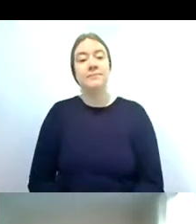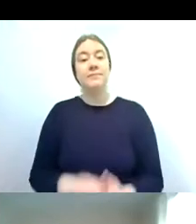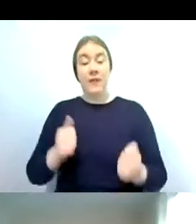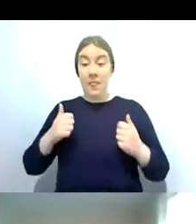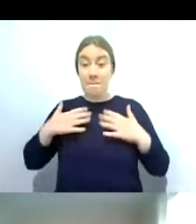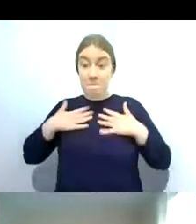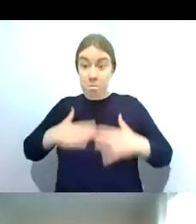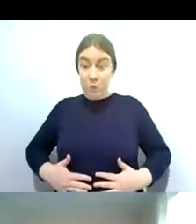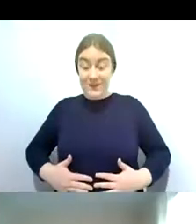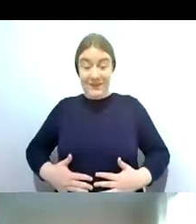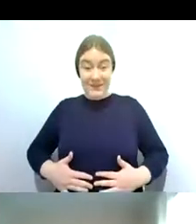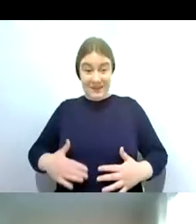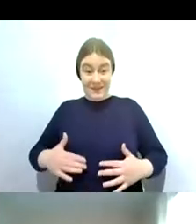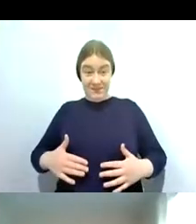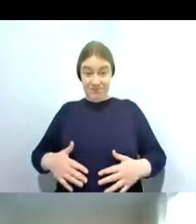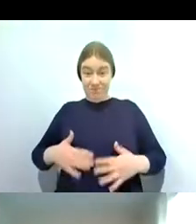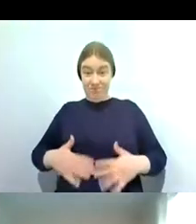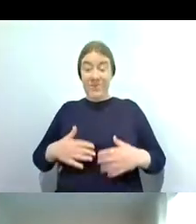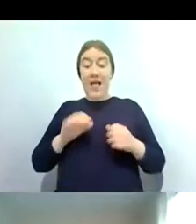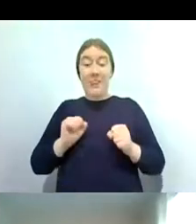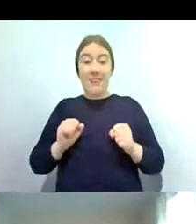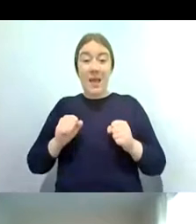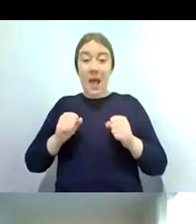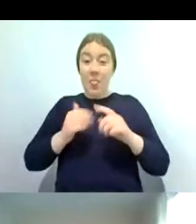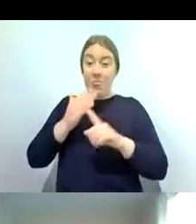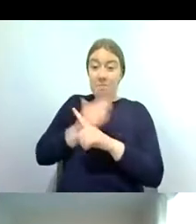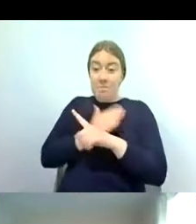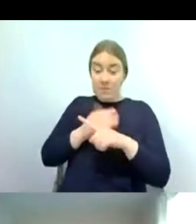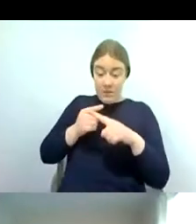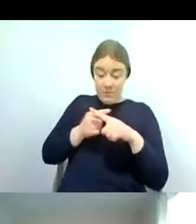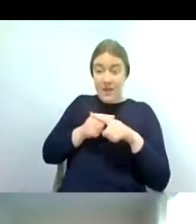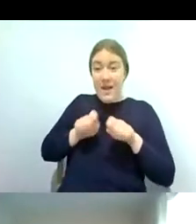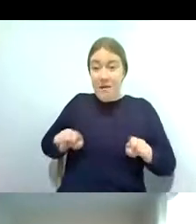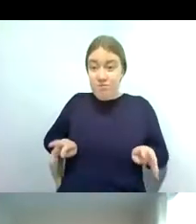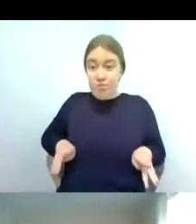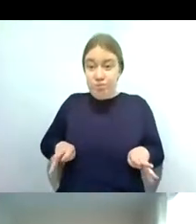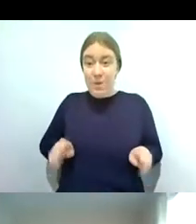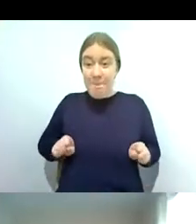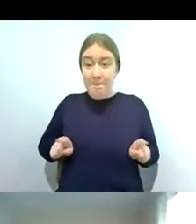see they have got quite large gills and they're certainly not feathery like they are in the mayfly